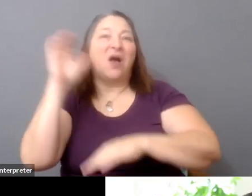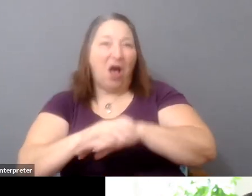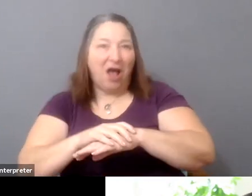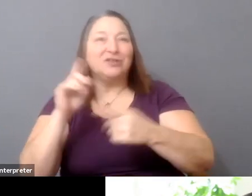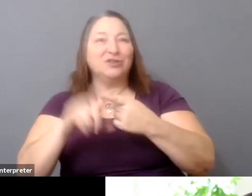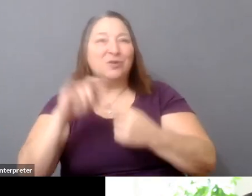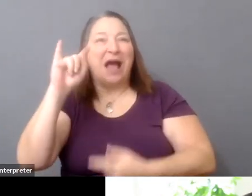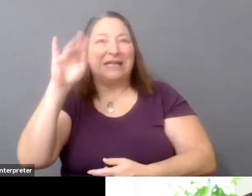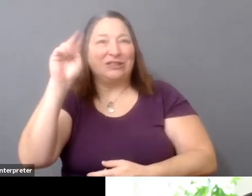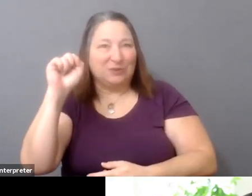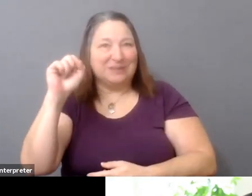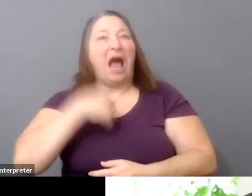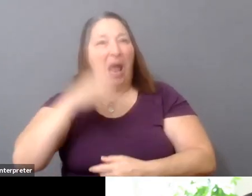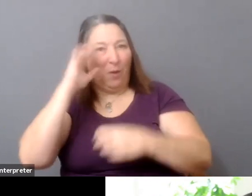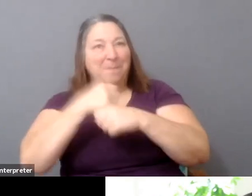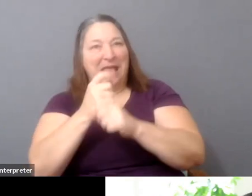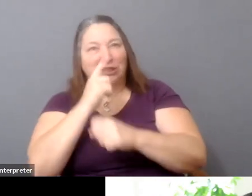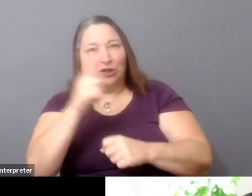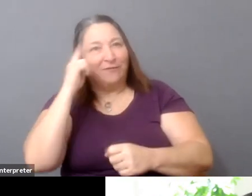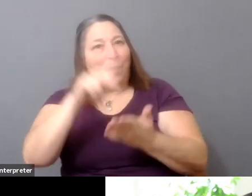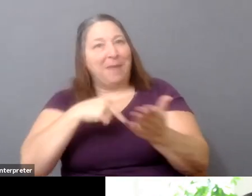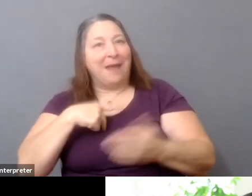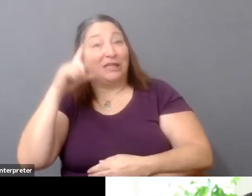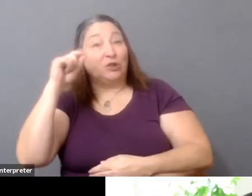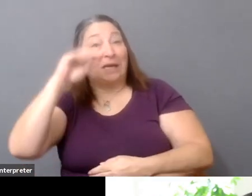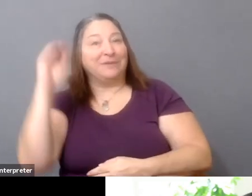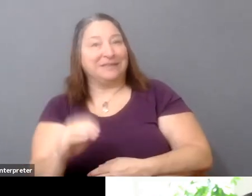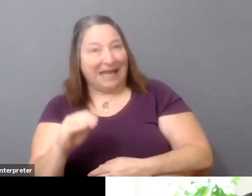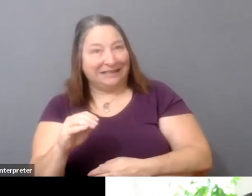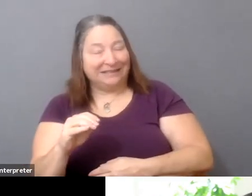in exchange for not necessarily marketing as much as a distributor might.